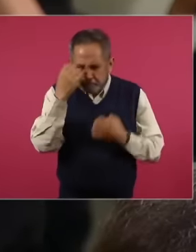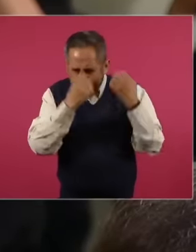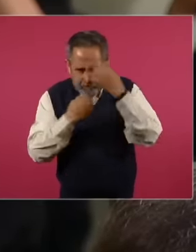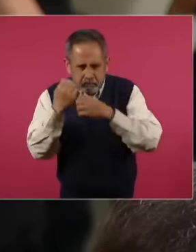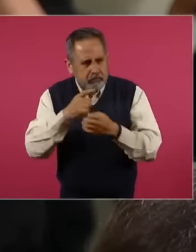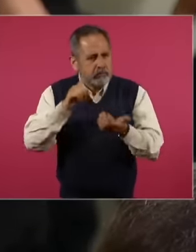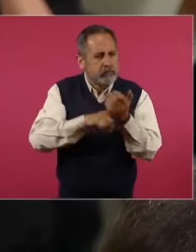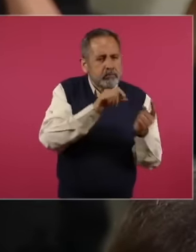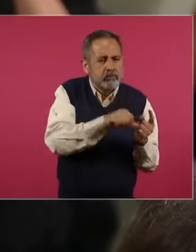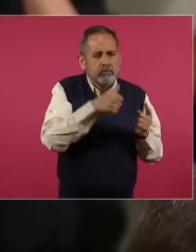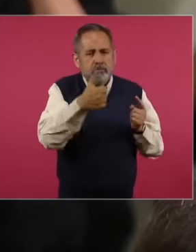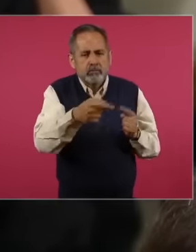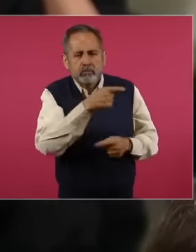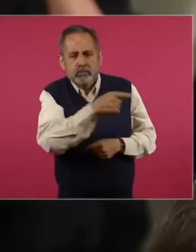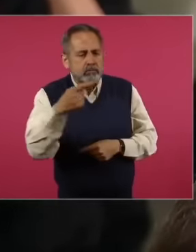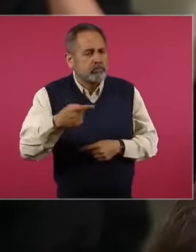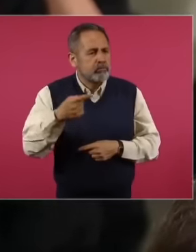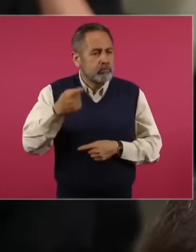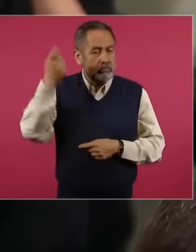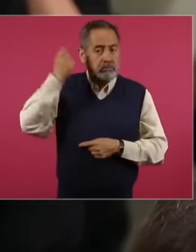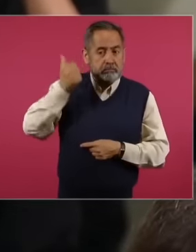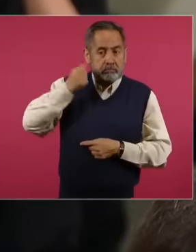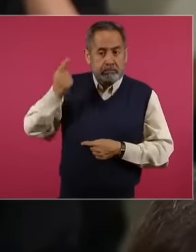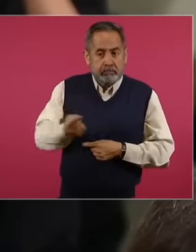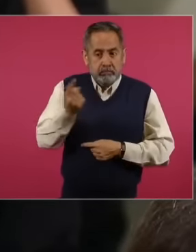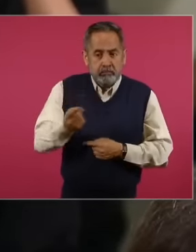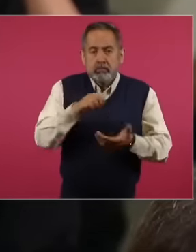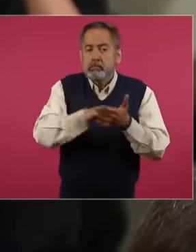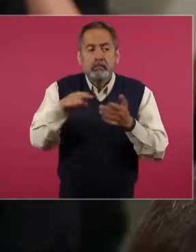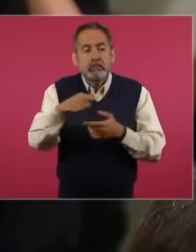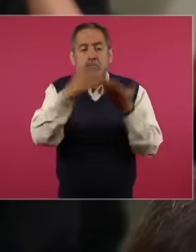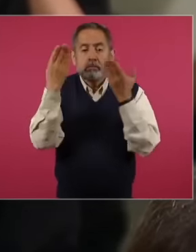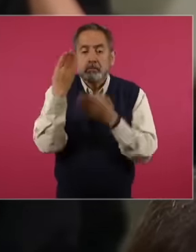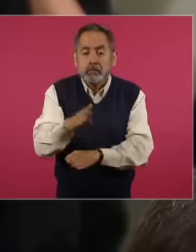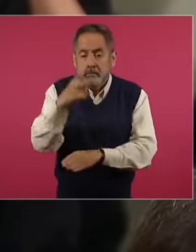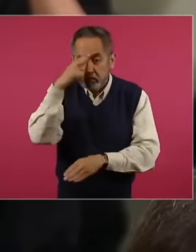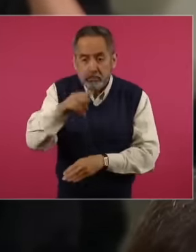that They have this aspect of privilege, for example, in the Bank of Mexico, a lifetime pension continues to be paid